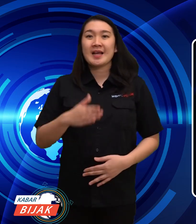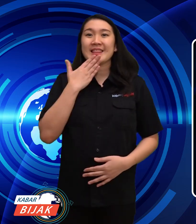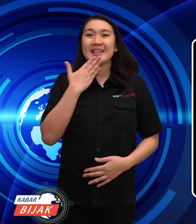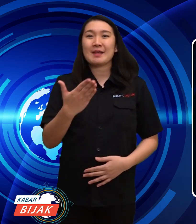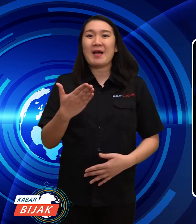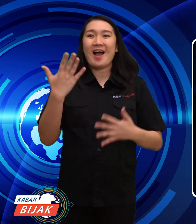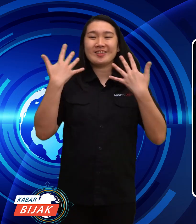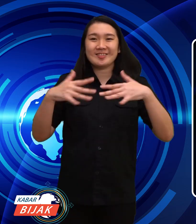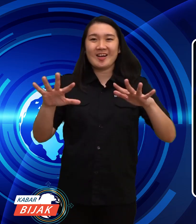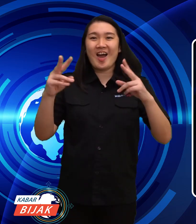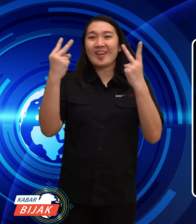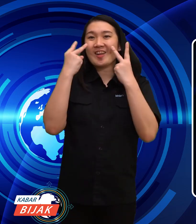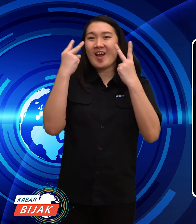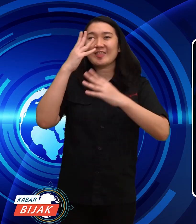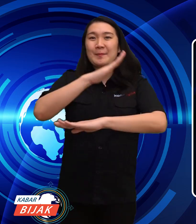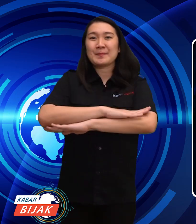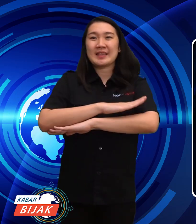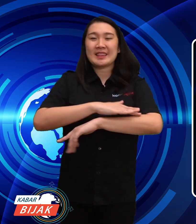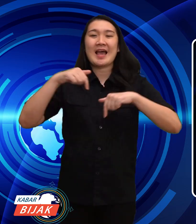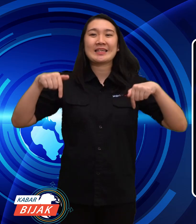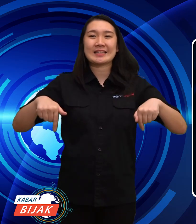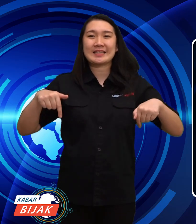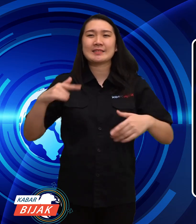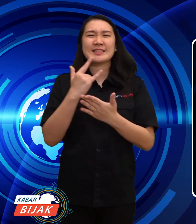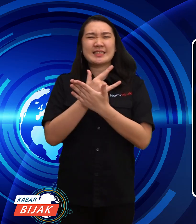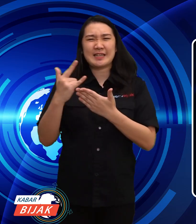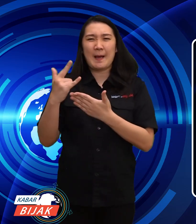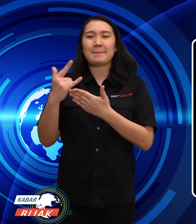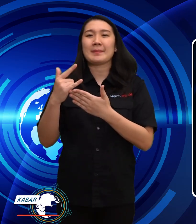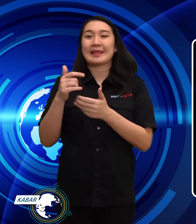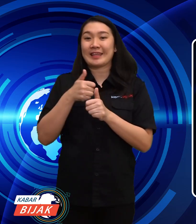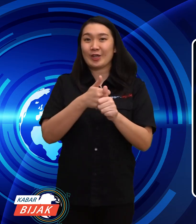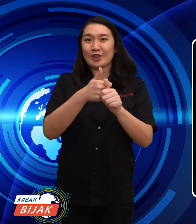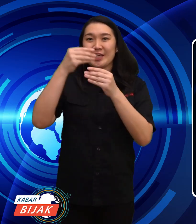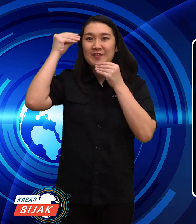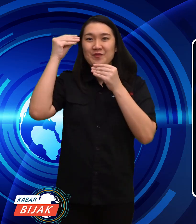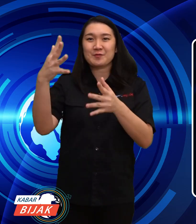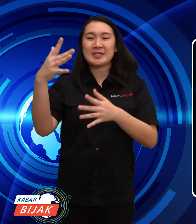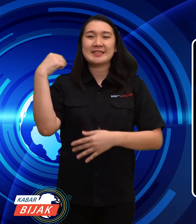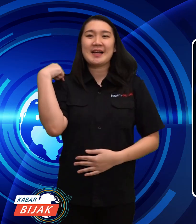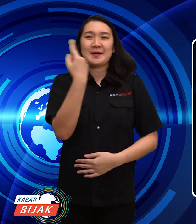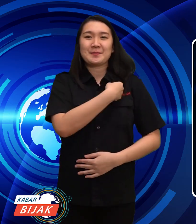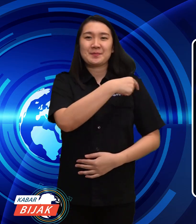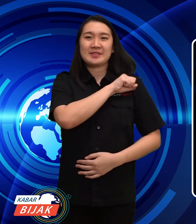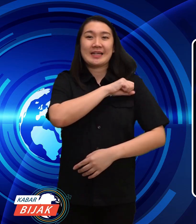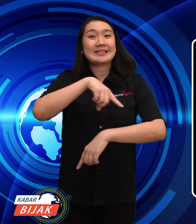Thanks for watching the news, keep following KamiBijak's information.